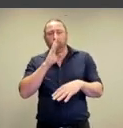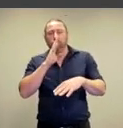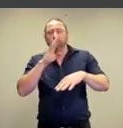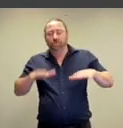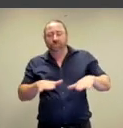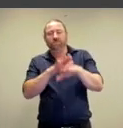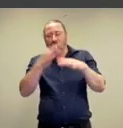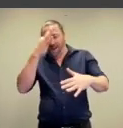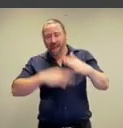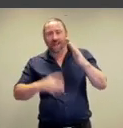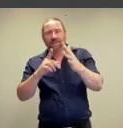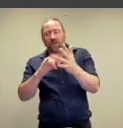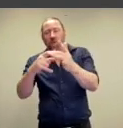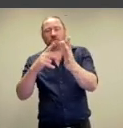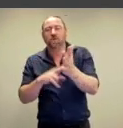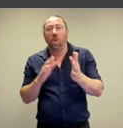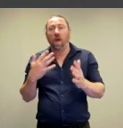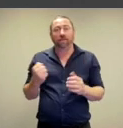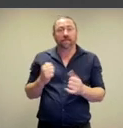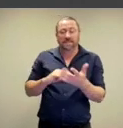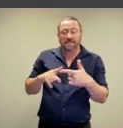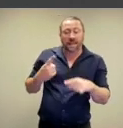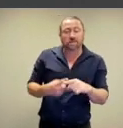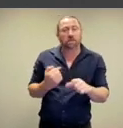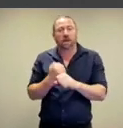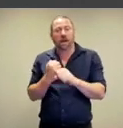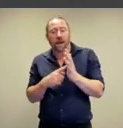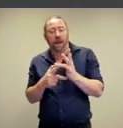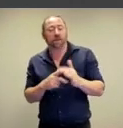bath, skinny dipping in the ocean or making